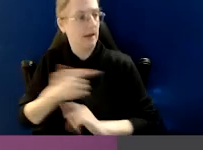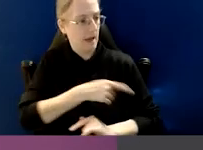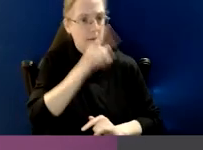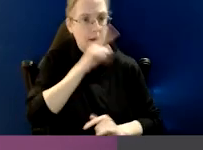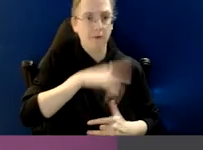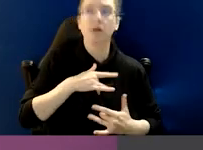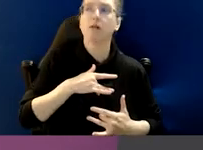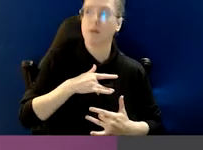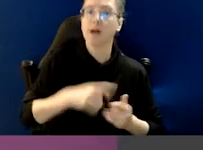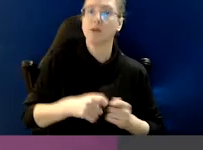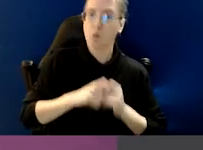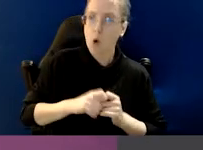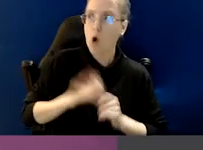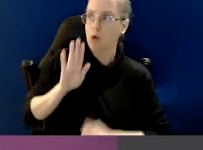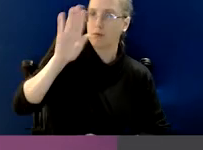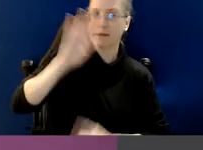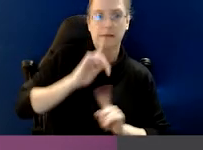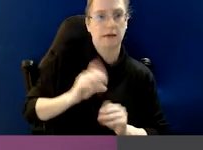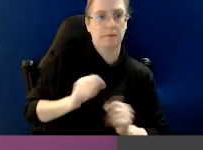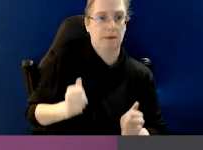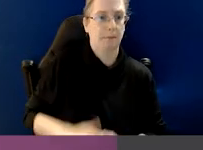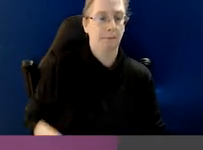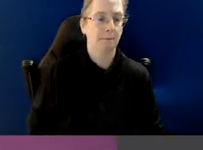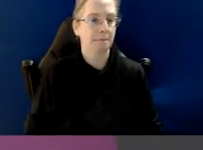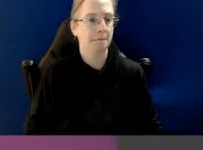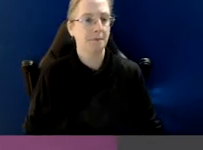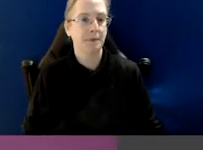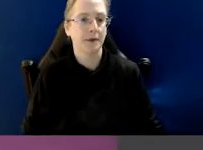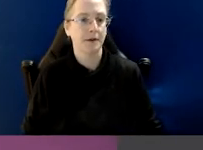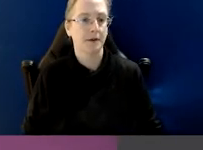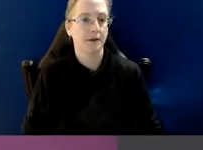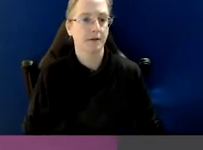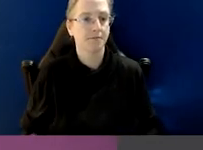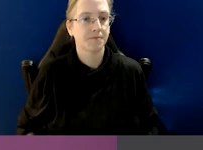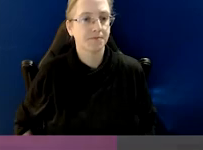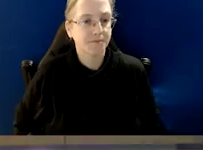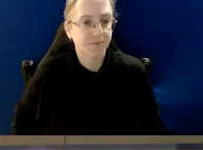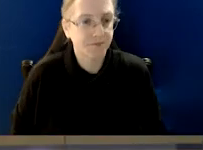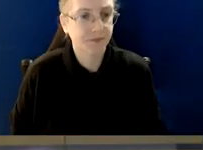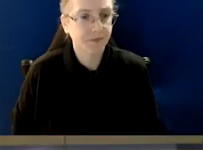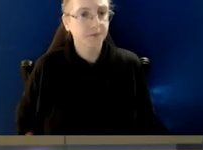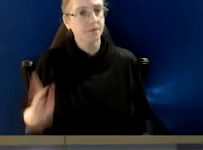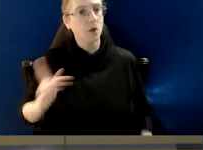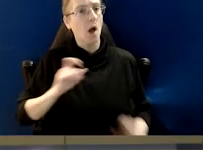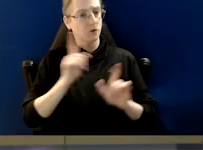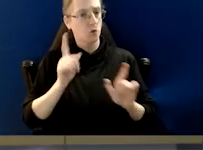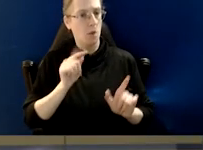and that people can feel that, it's very much worth their while coming forward. (CROSSTALK)